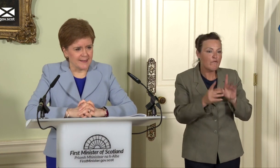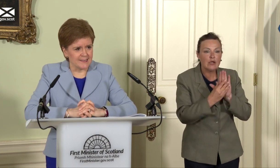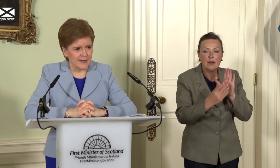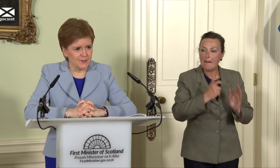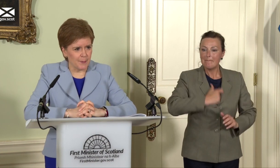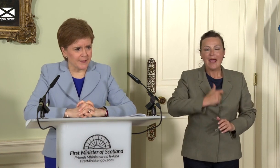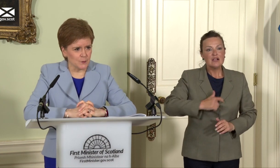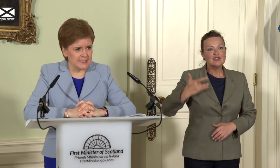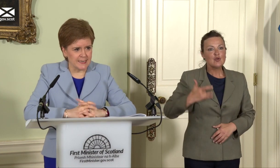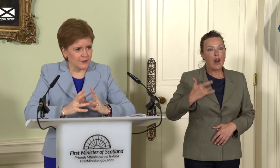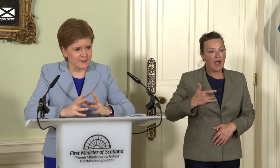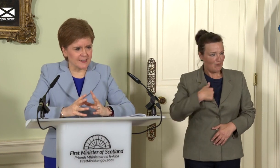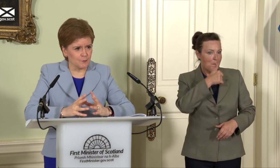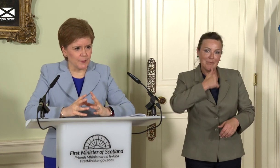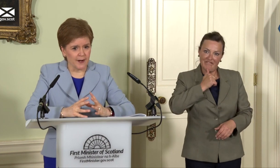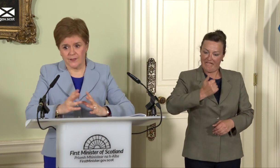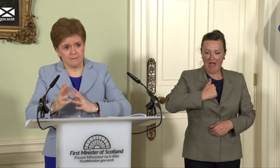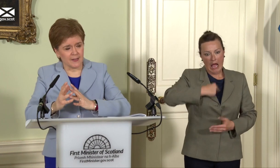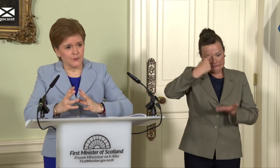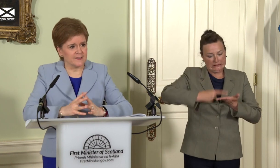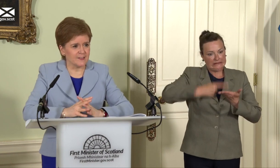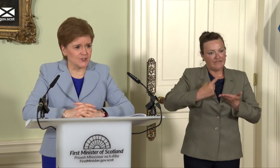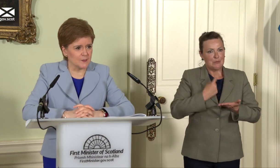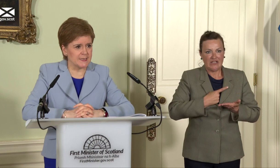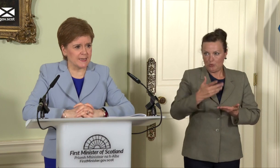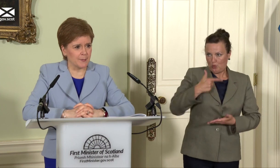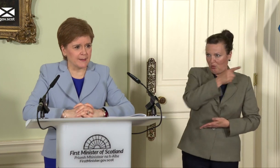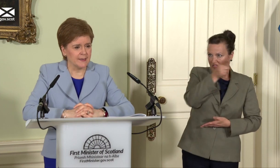determine the paths we take and how successful we are than allow these decision to be taken by